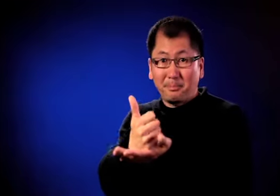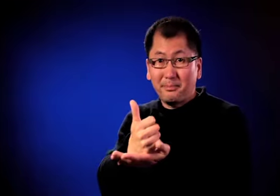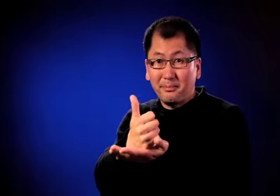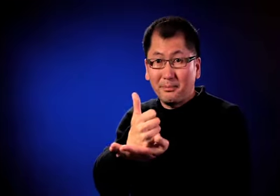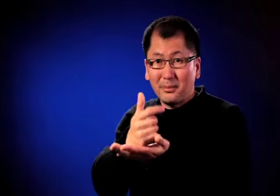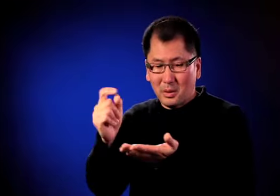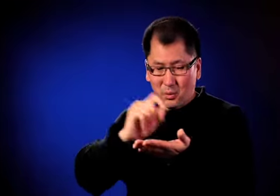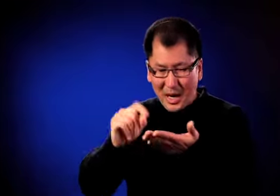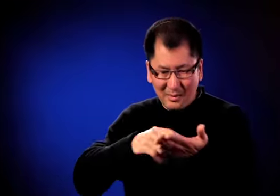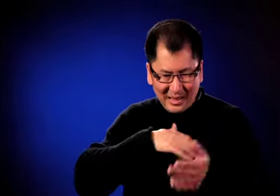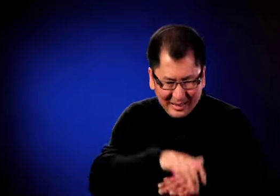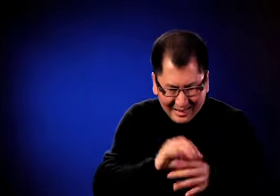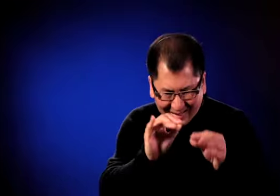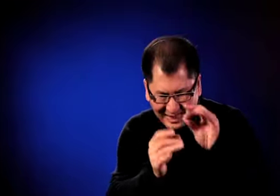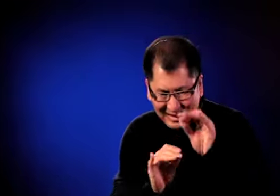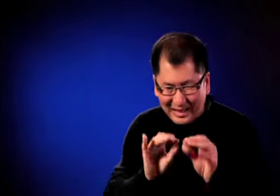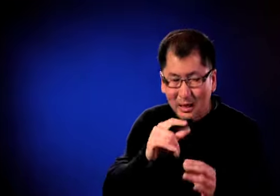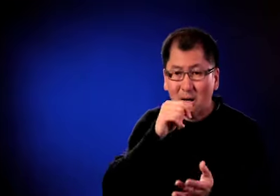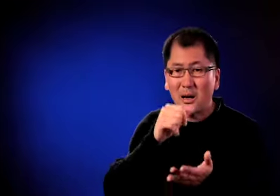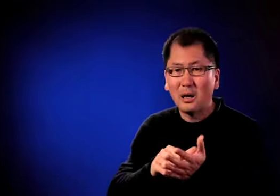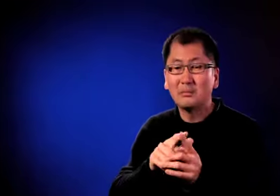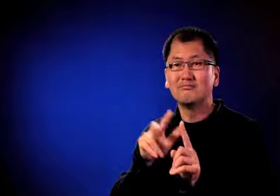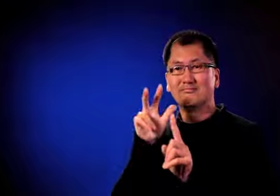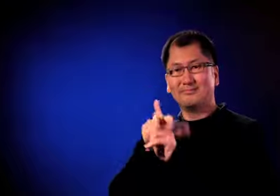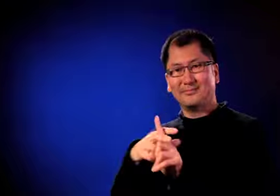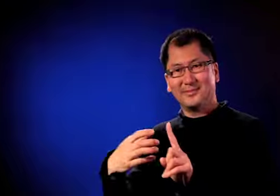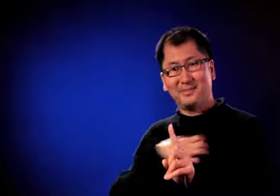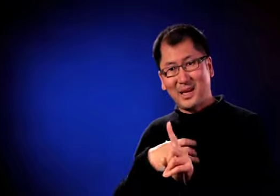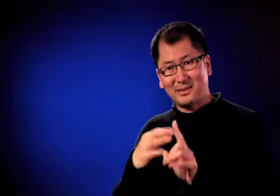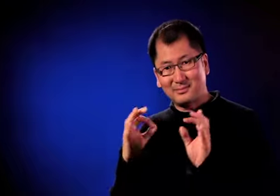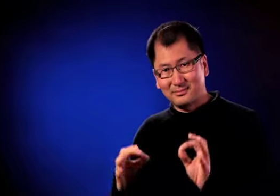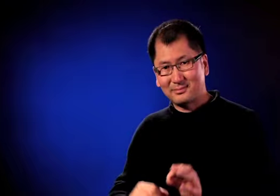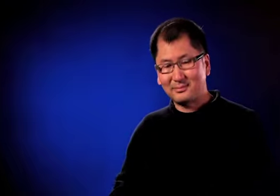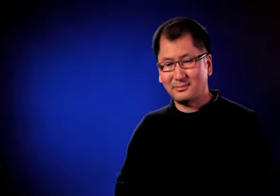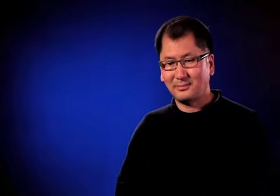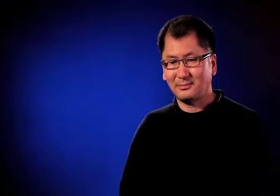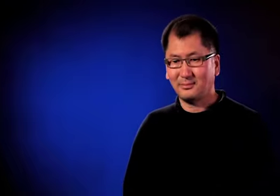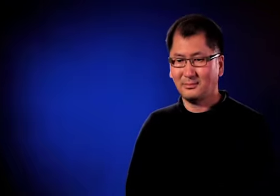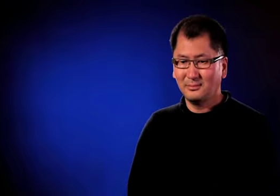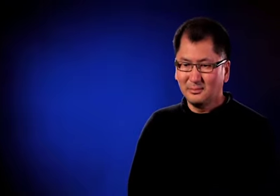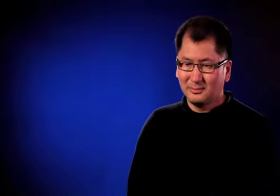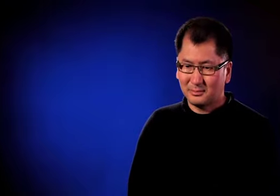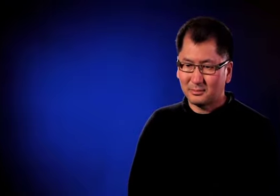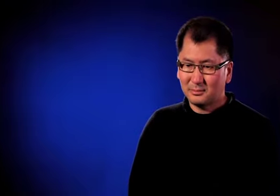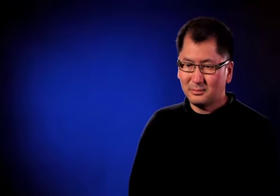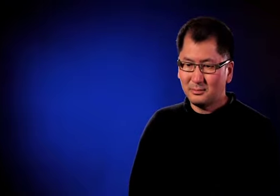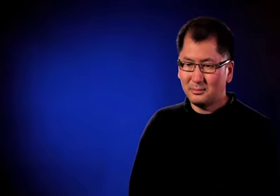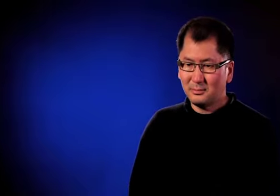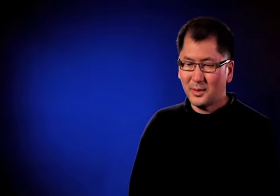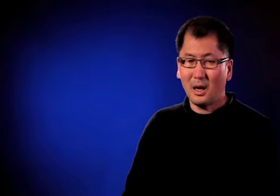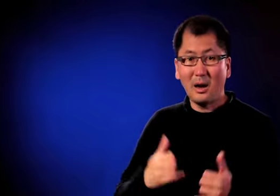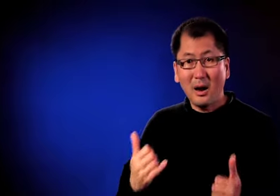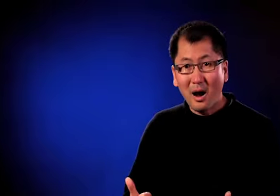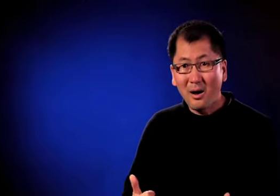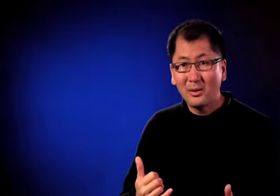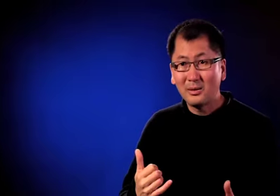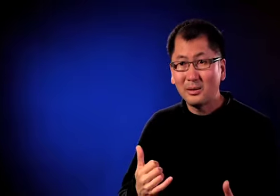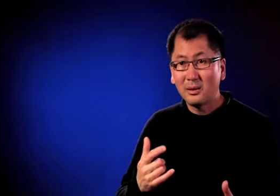They helped us write a letter of complaint so we could file a grievance in written English. That was our first step.